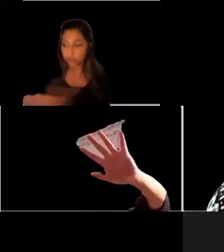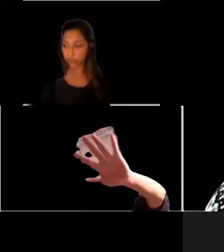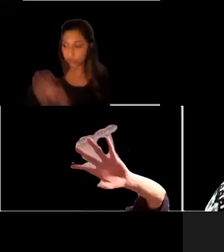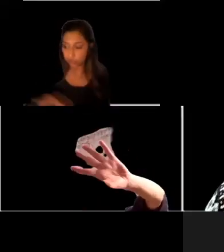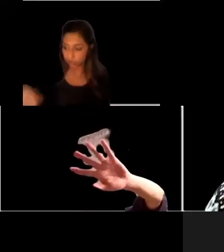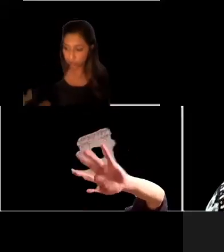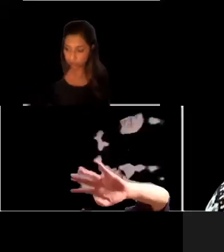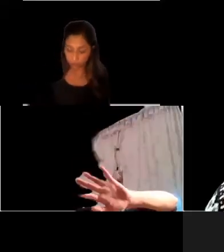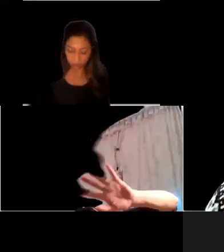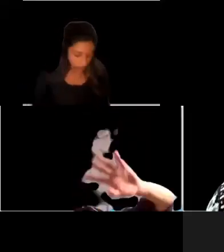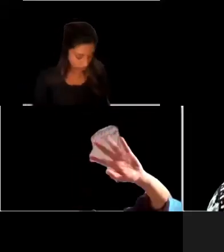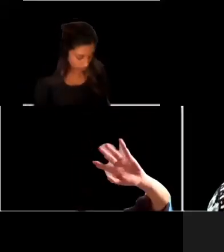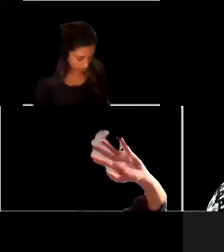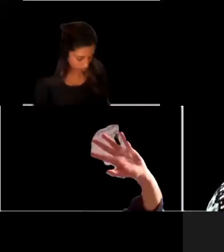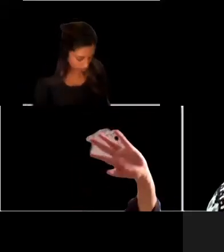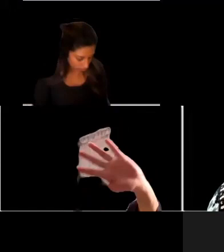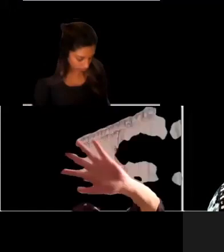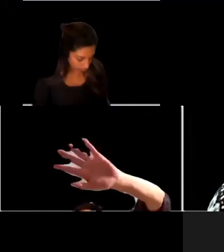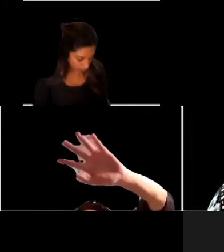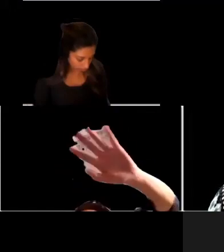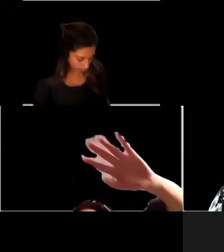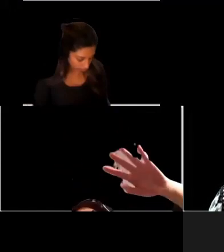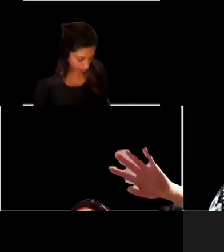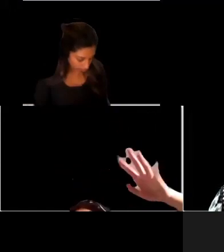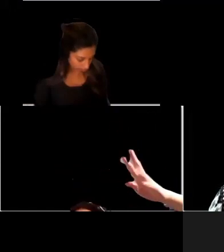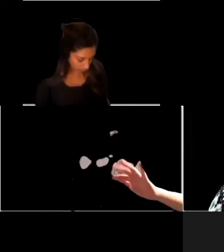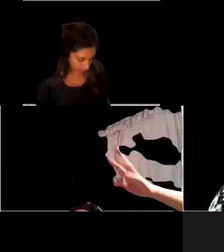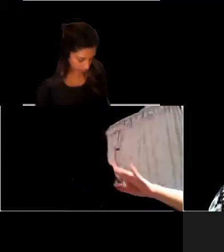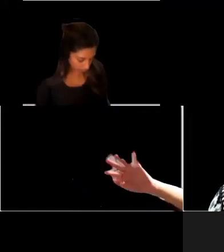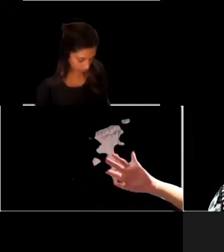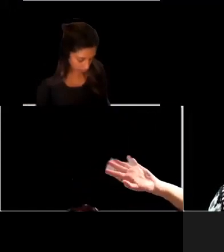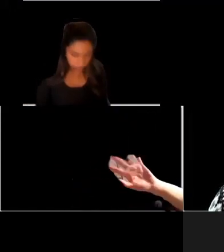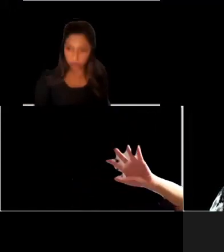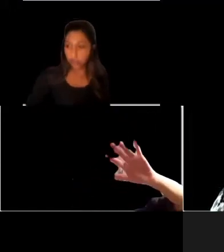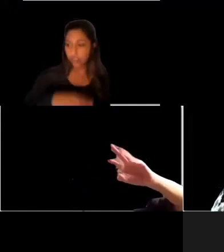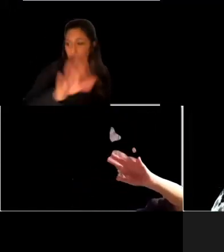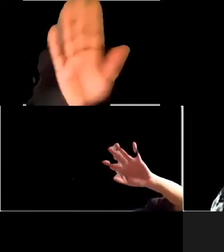live performances virtually online from different locations.